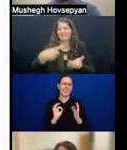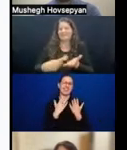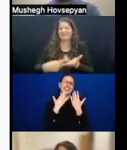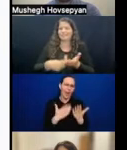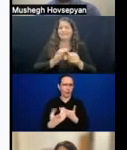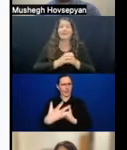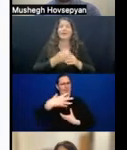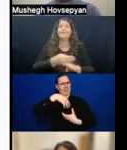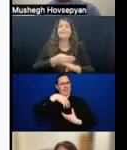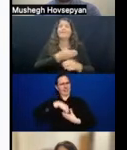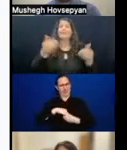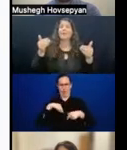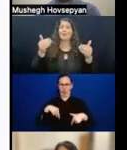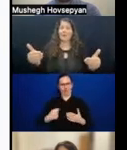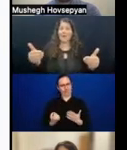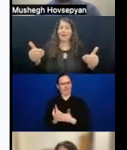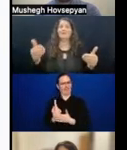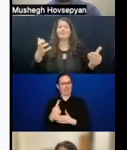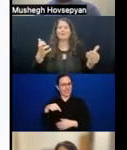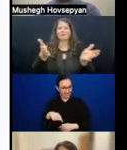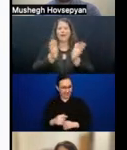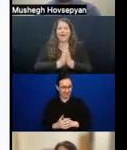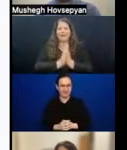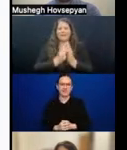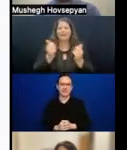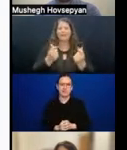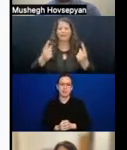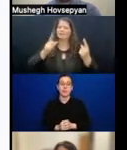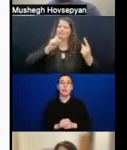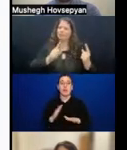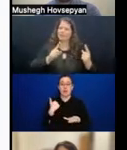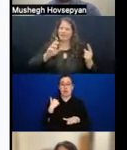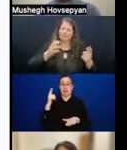ask of all of us here is let's bring our true, authentic self to this conversation.